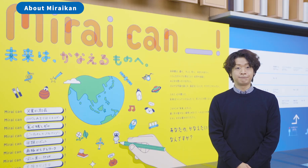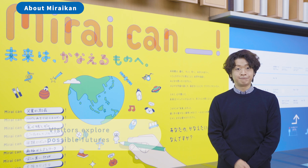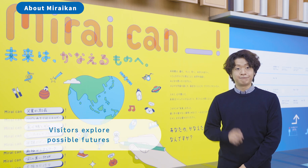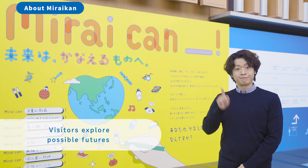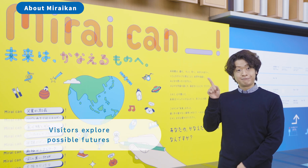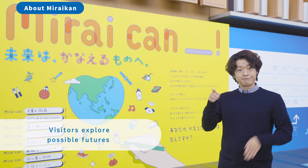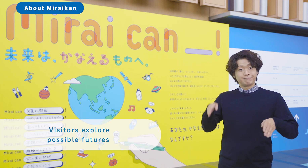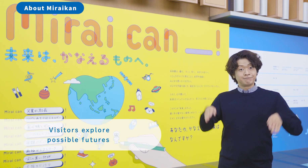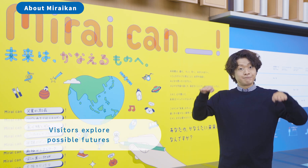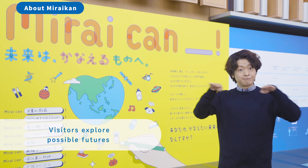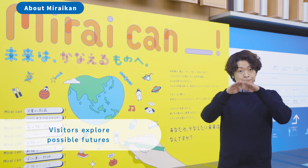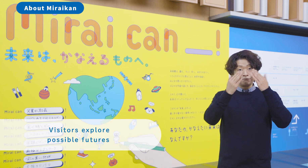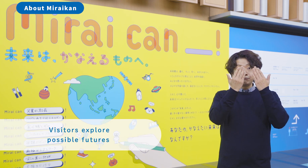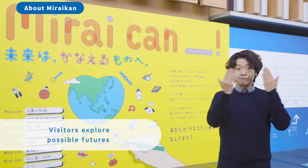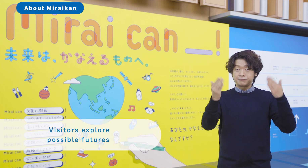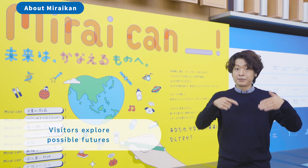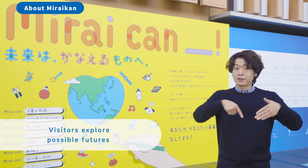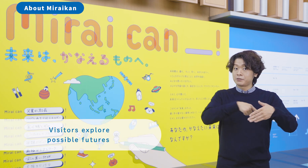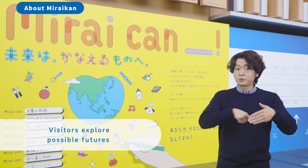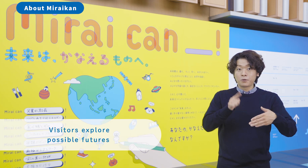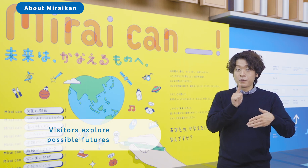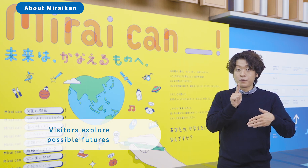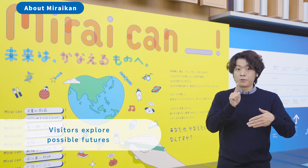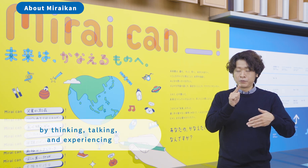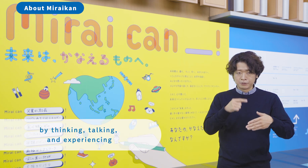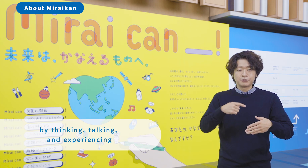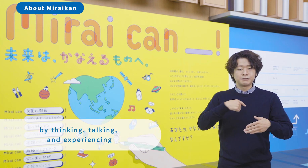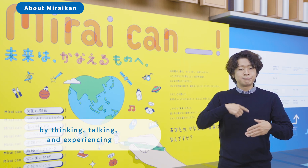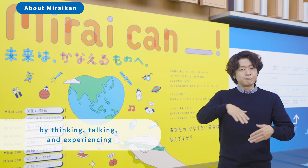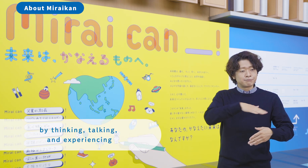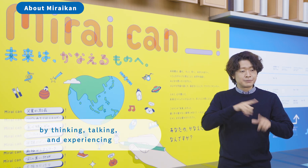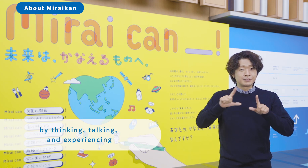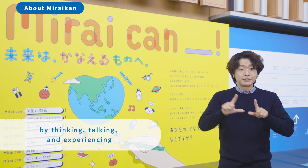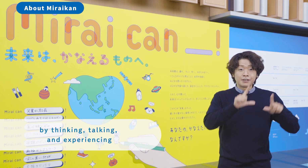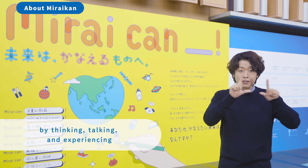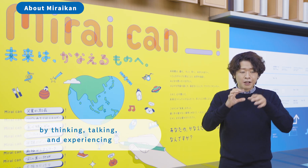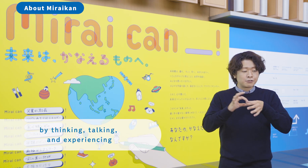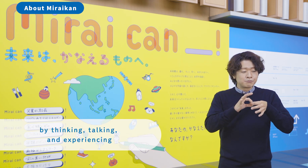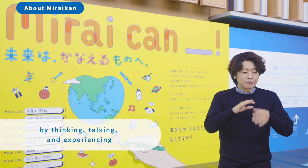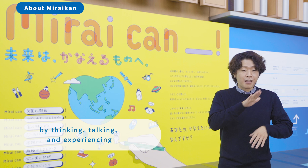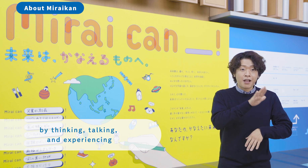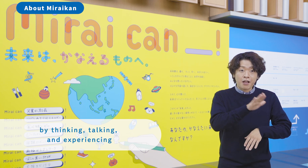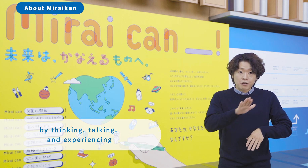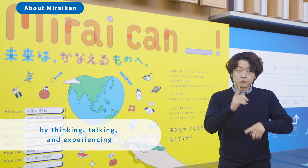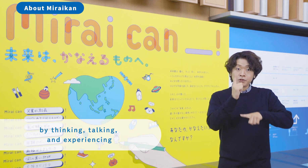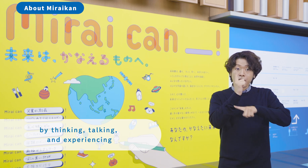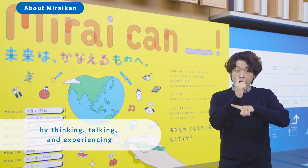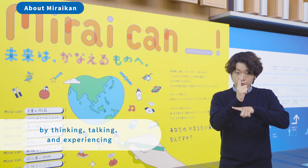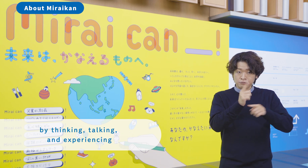Visitors explore possible futures by thinking, talking, and experiencing